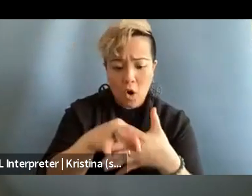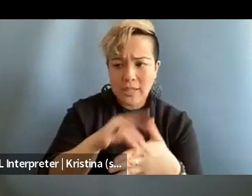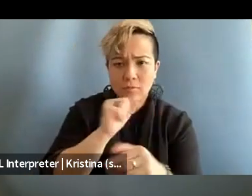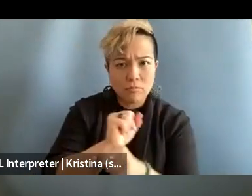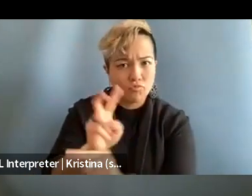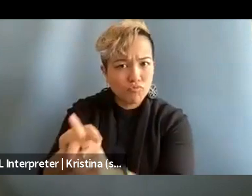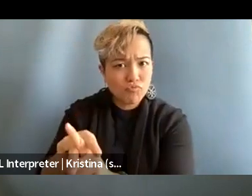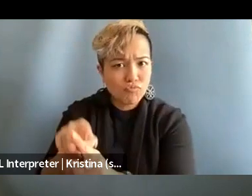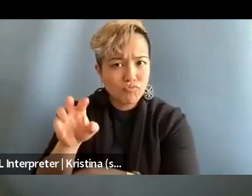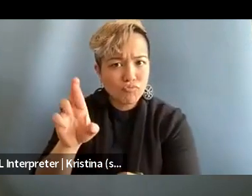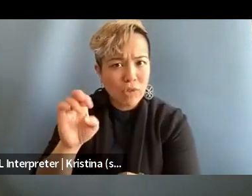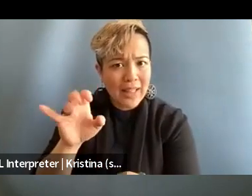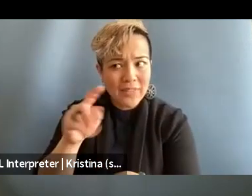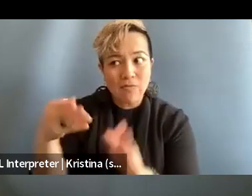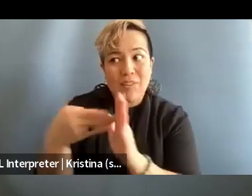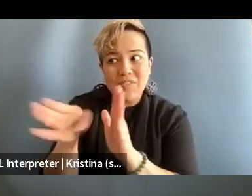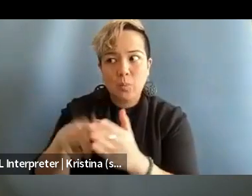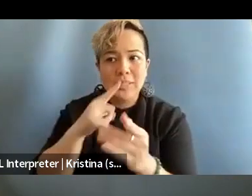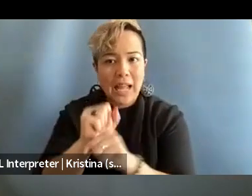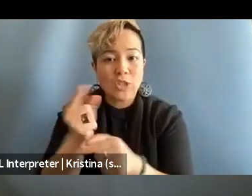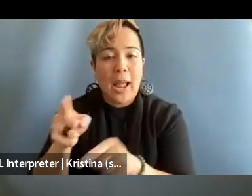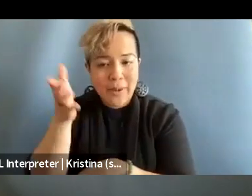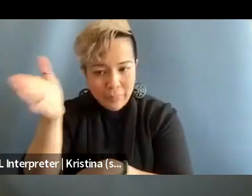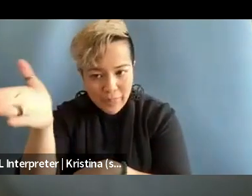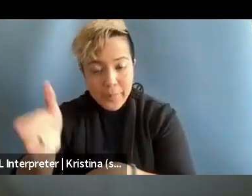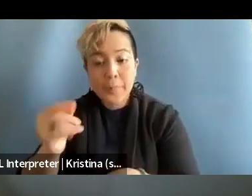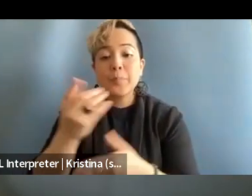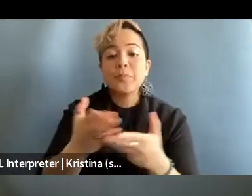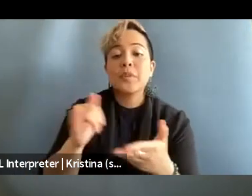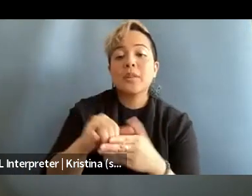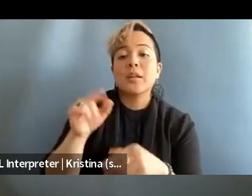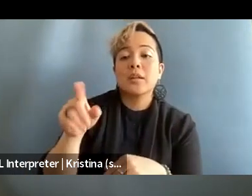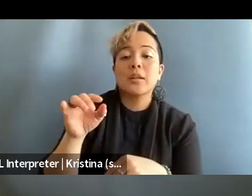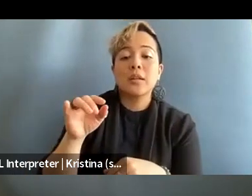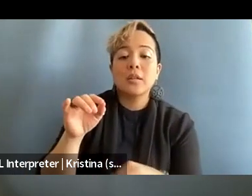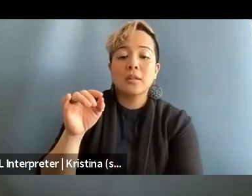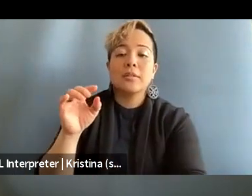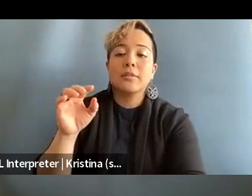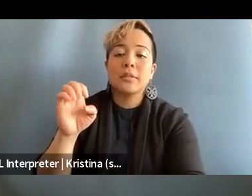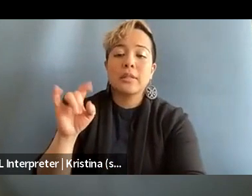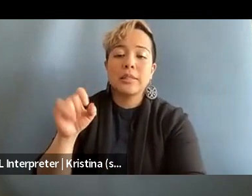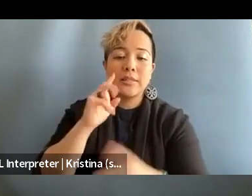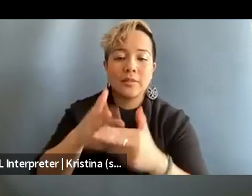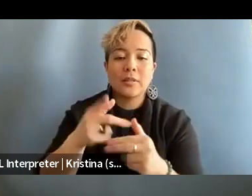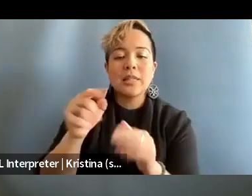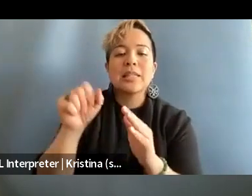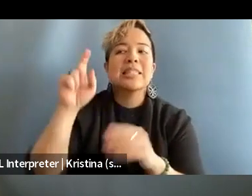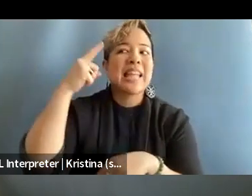and reflecting what's happening there. And one of the things which Elisa mentioned is the state sponsored attacks.